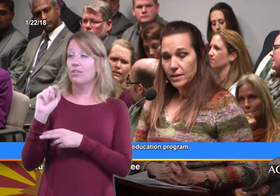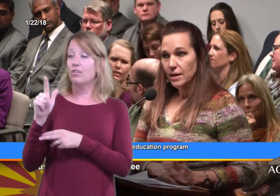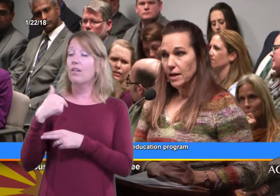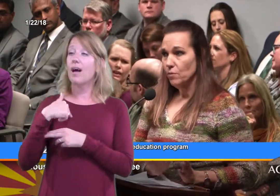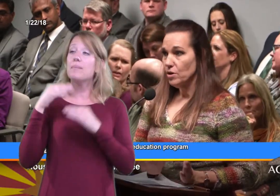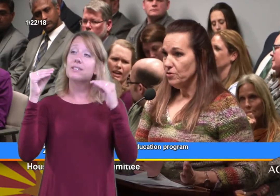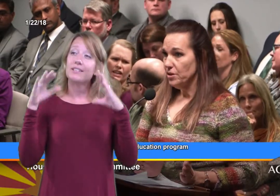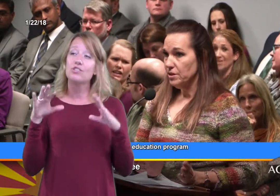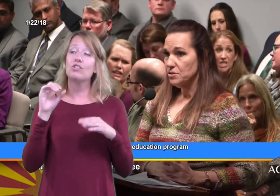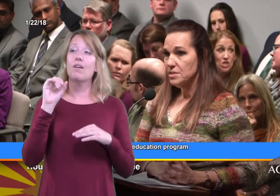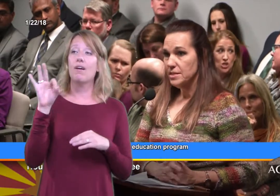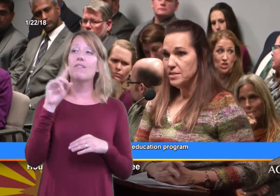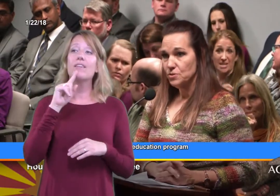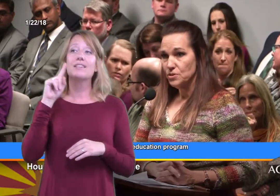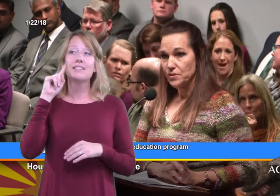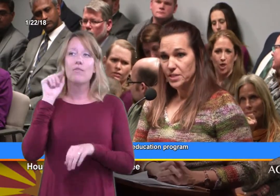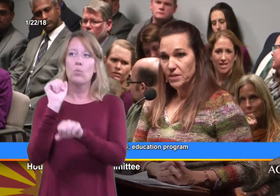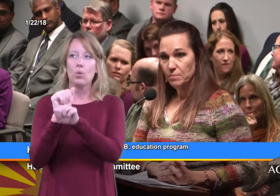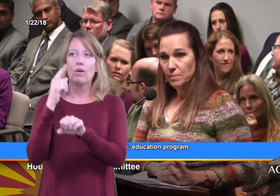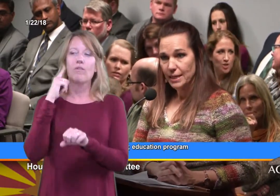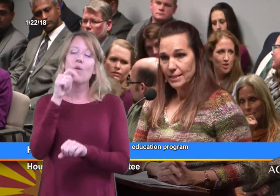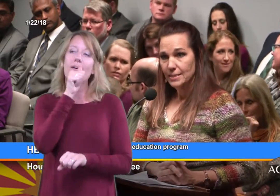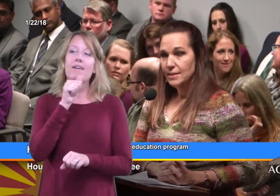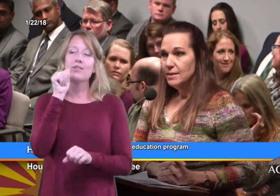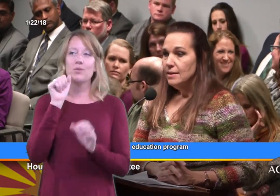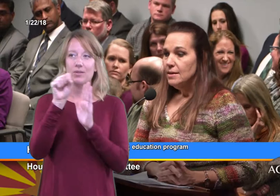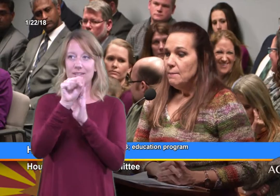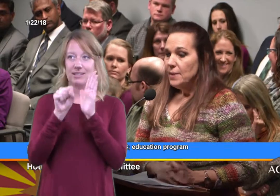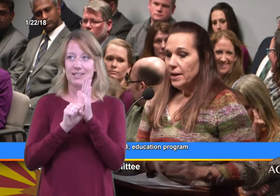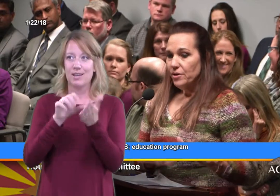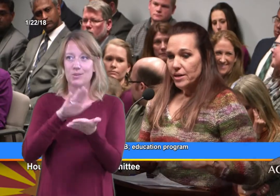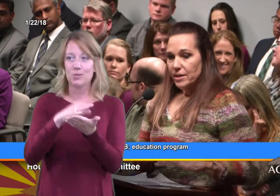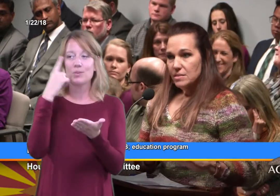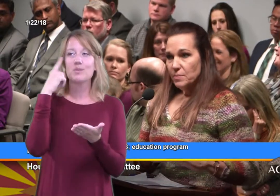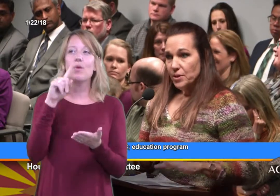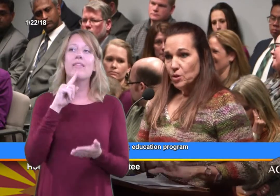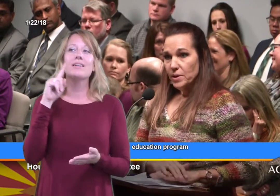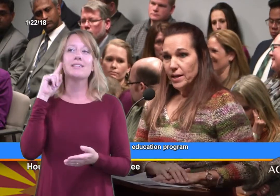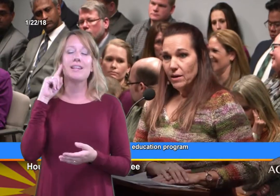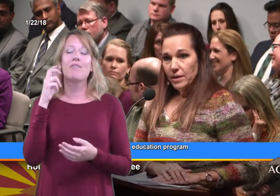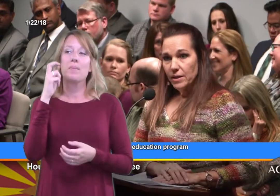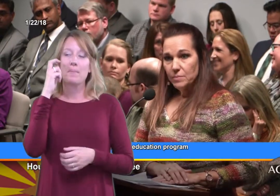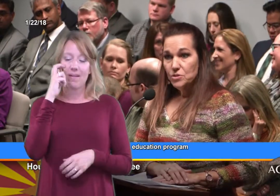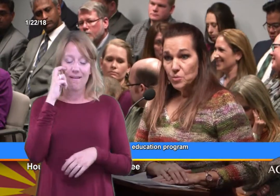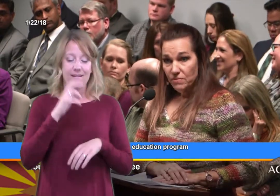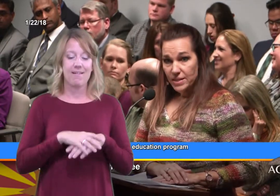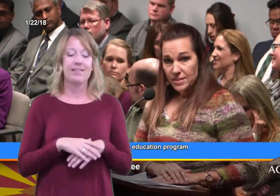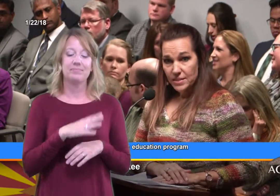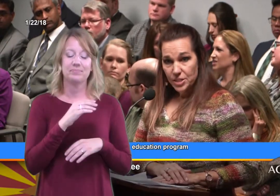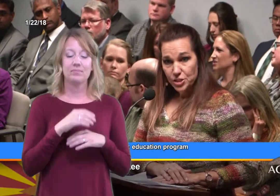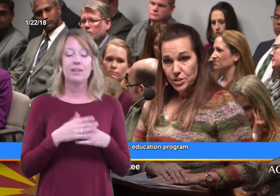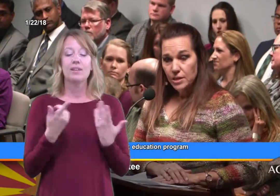and I work for the Arizona State Schools for the Deaf and Blind. My area is Maricopa County. I am a supervising teacher,